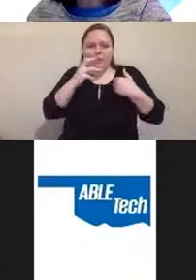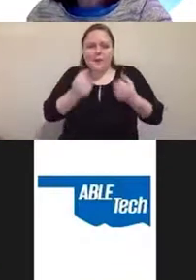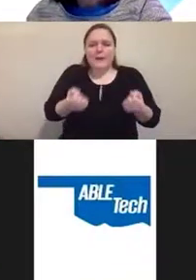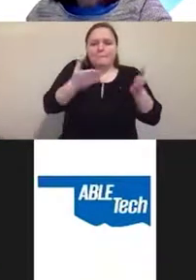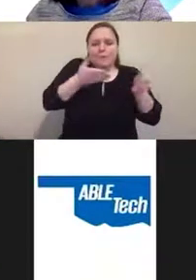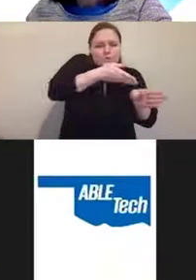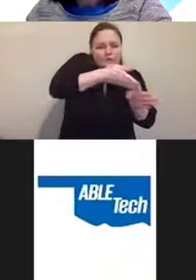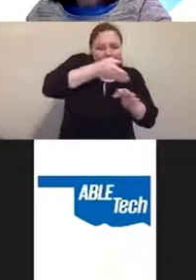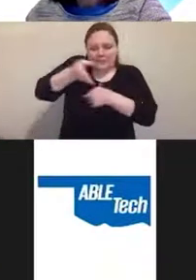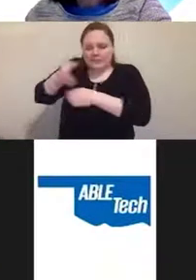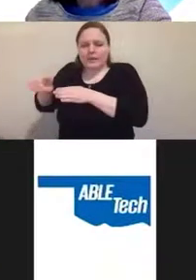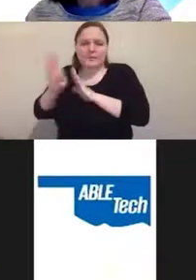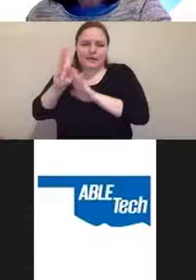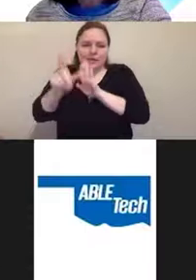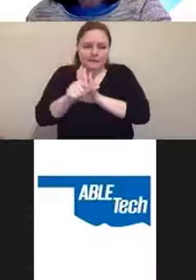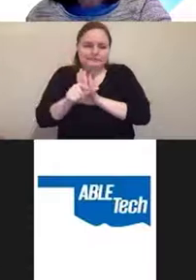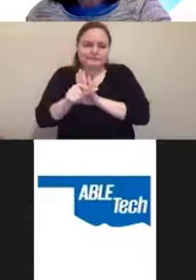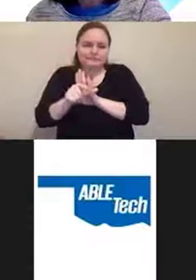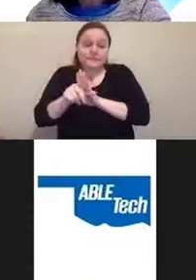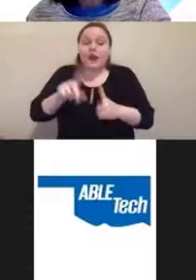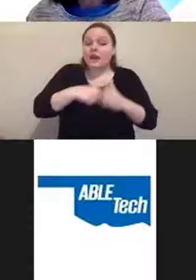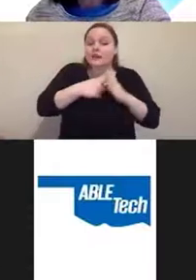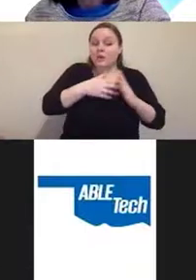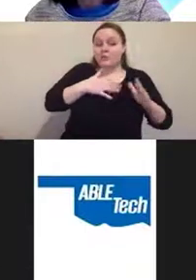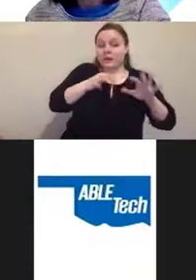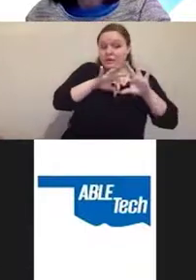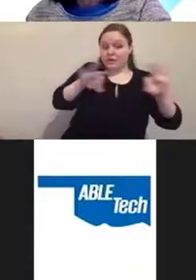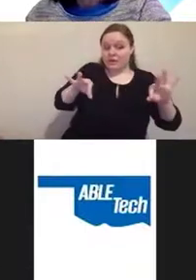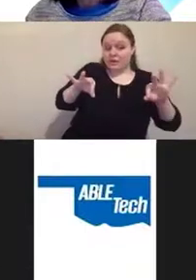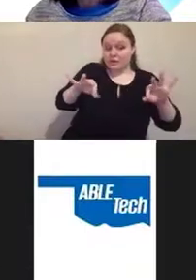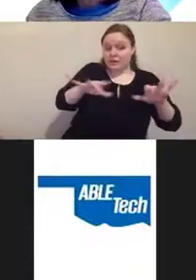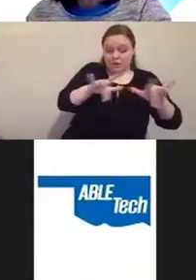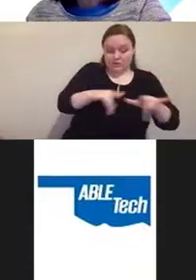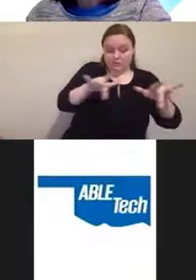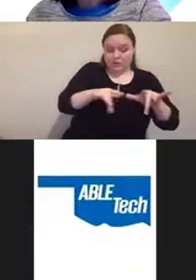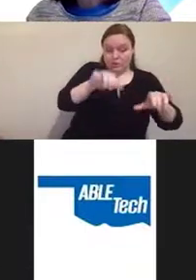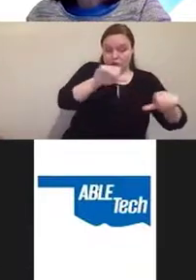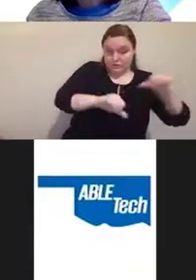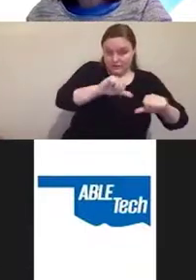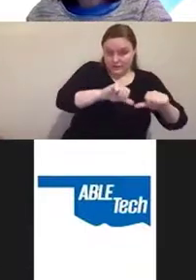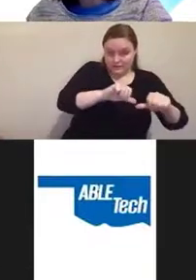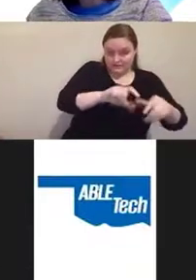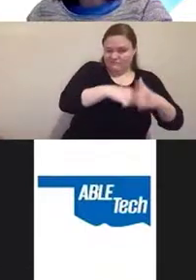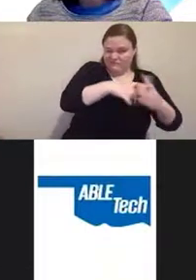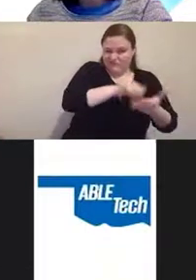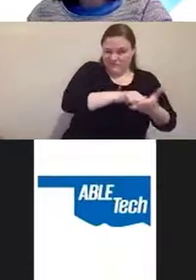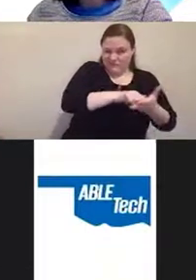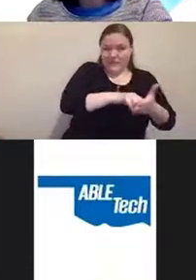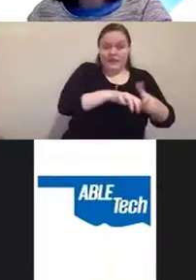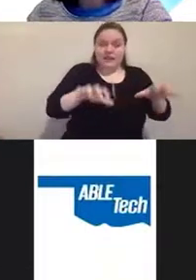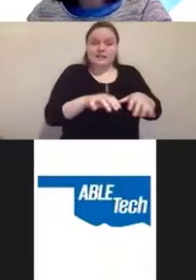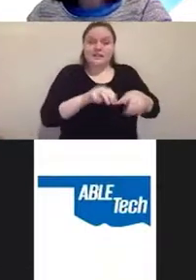I started off with a degree in computer science. I practiced software QA for about ten years.